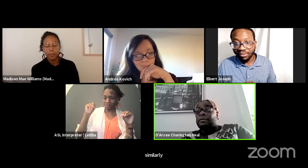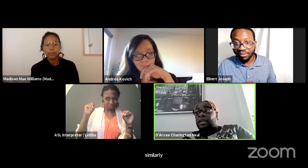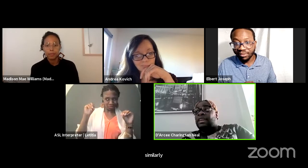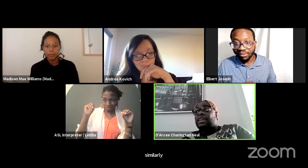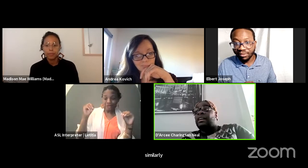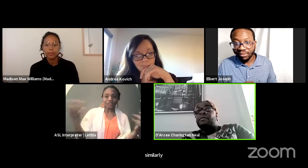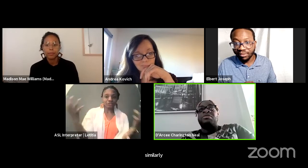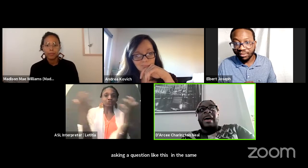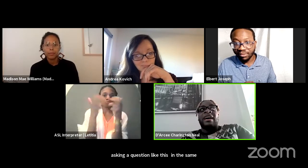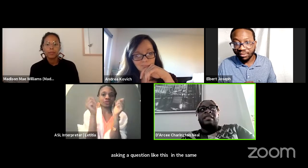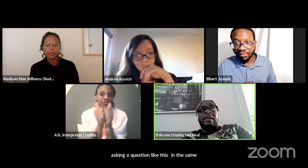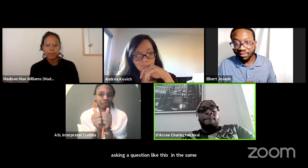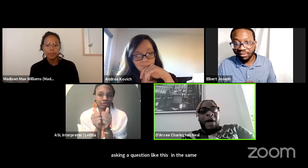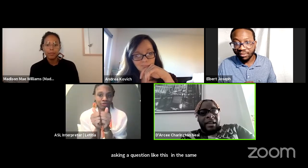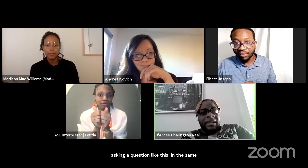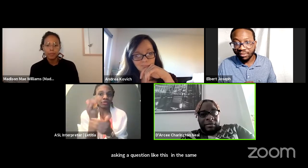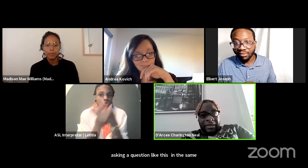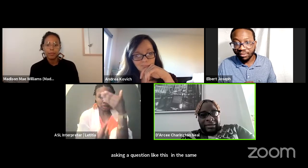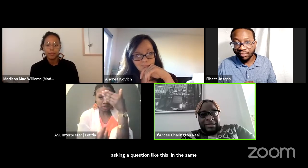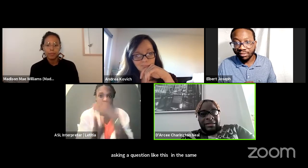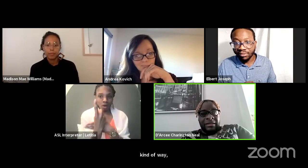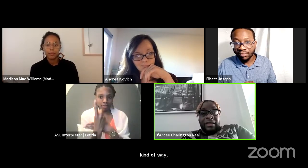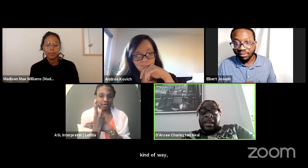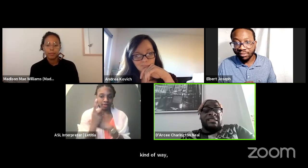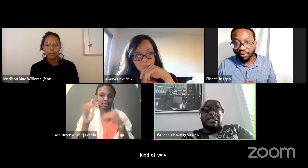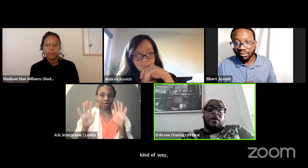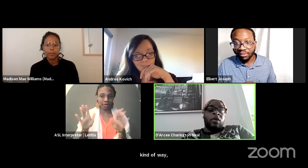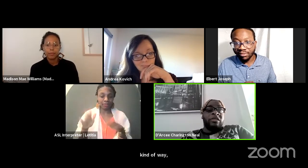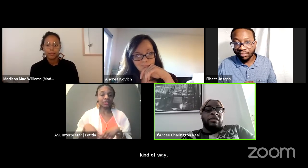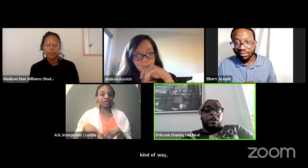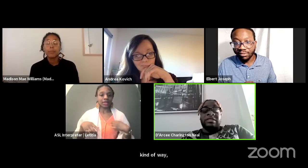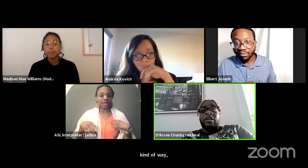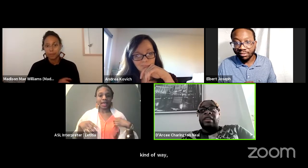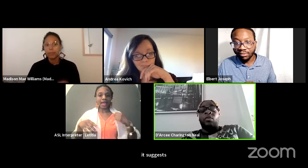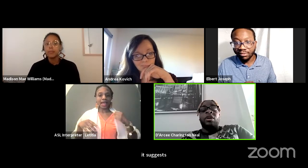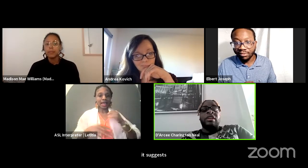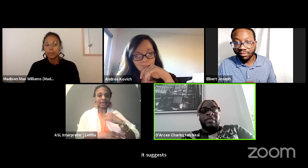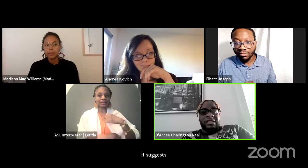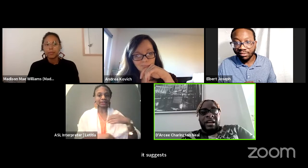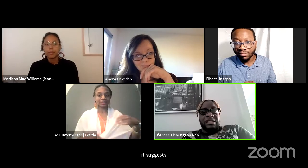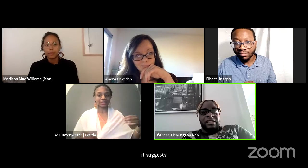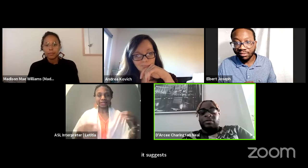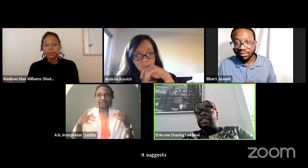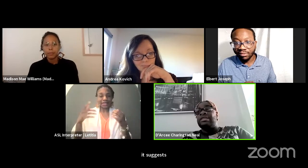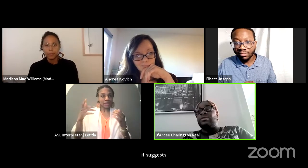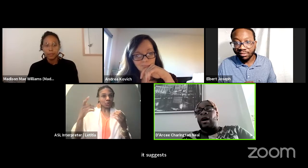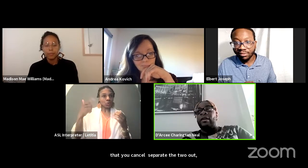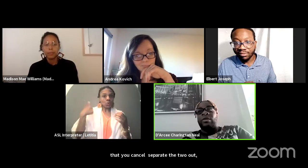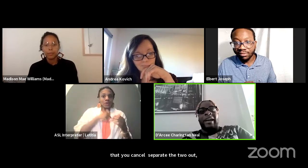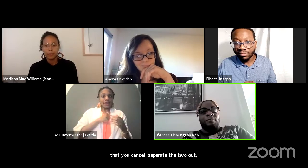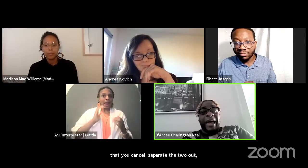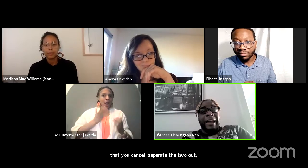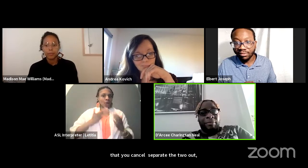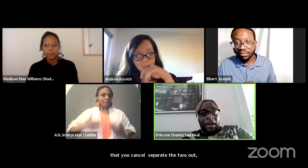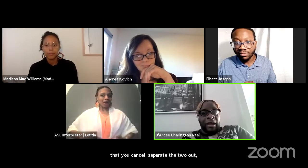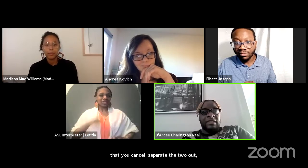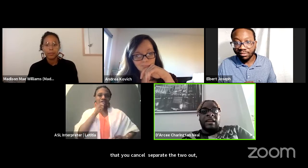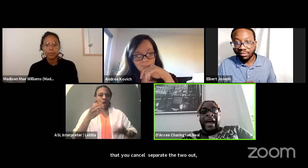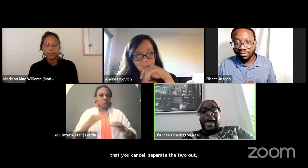but be that embodiment is not worth not worthy of a discussion. This is why we have black pride